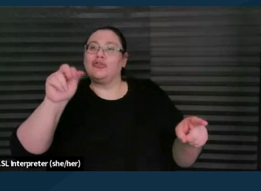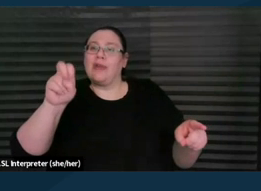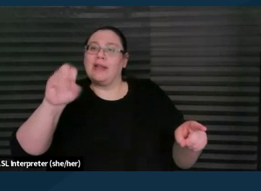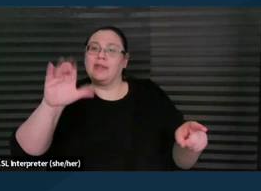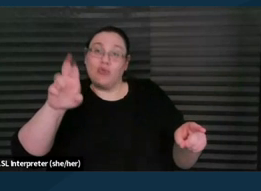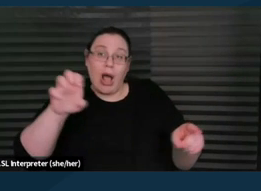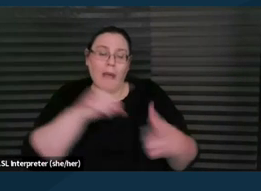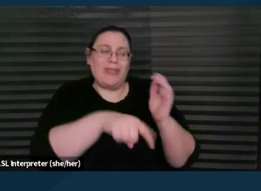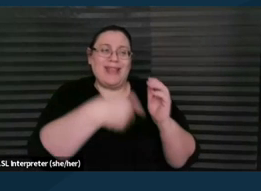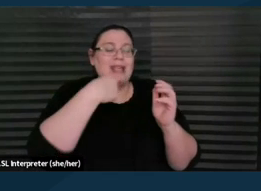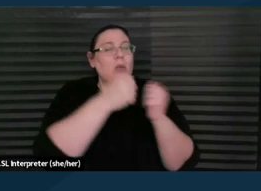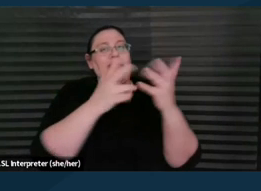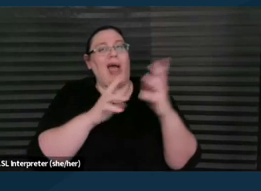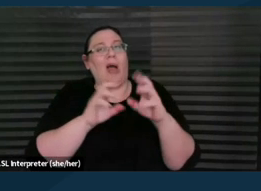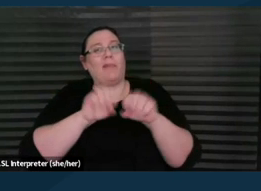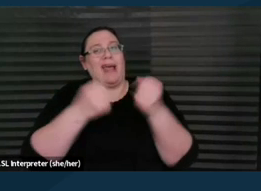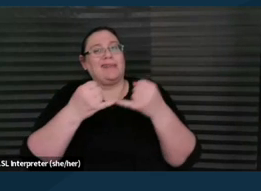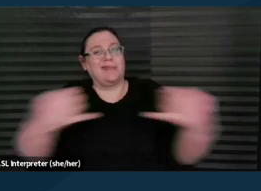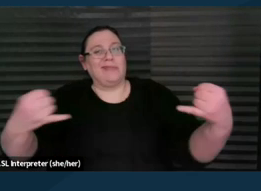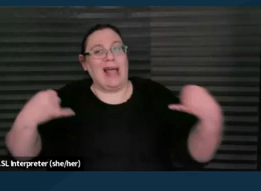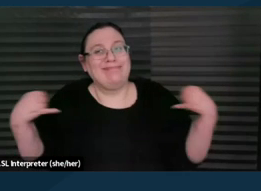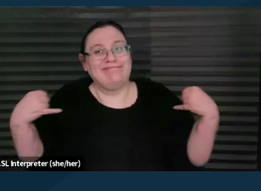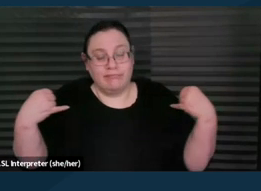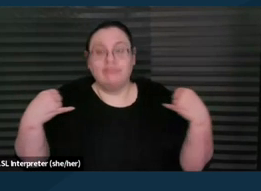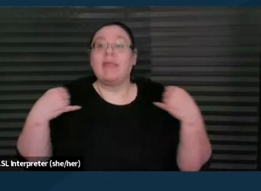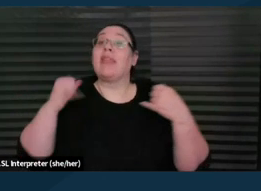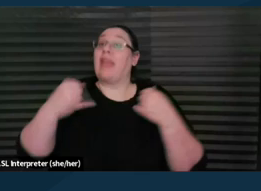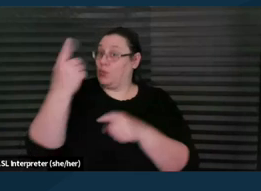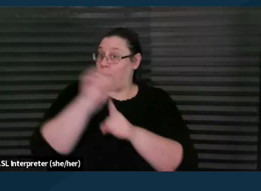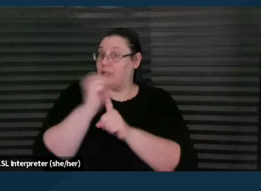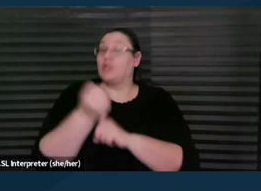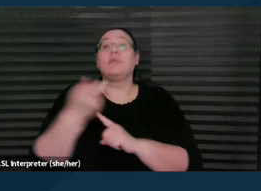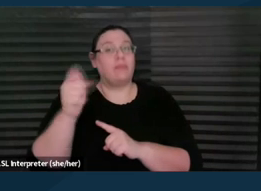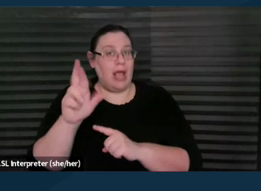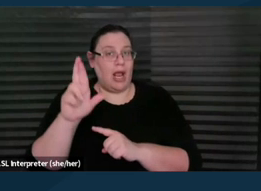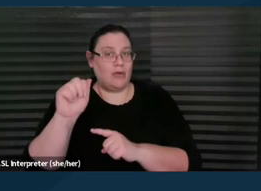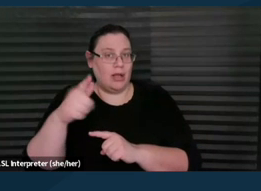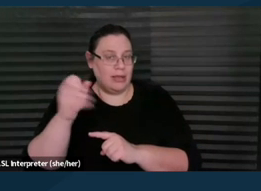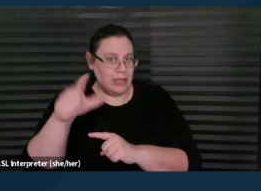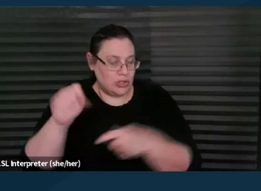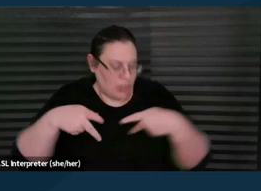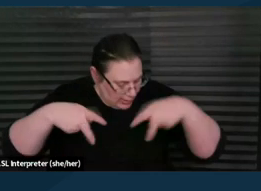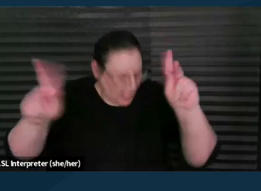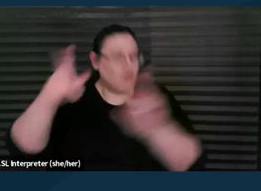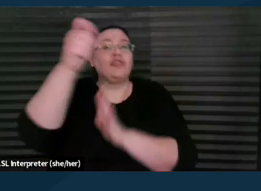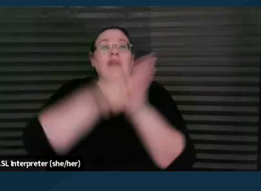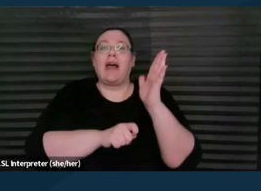So this is a situation where paralegals are in fact allowed to draft declarations and discovery responses.